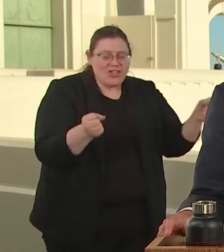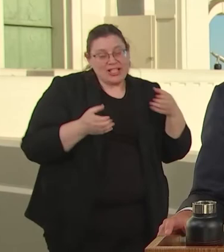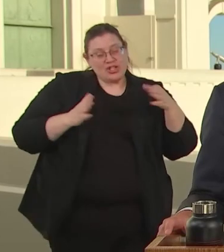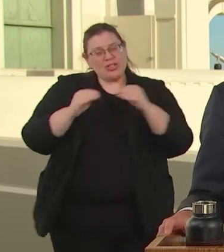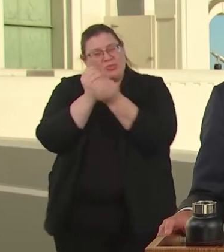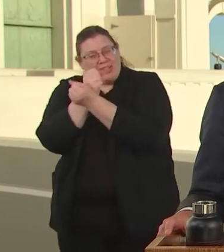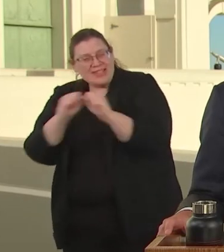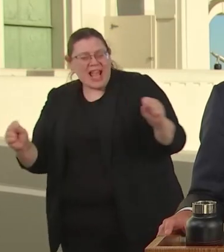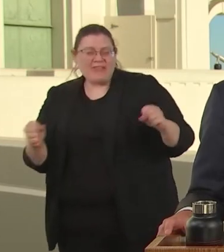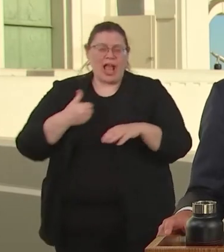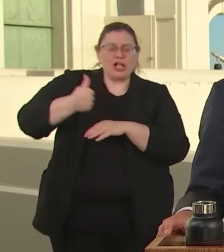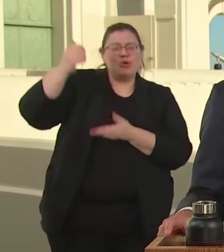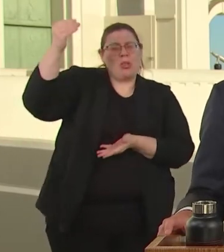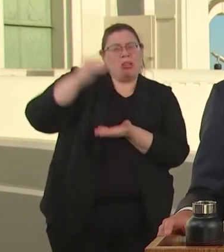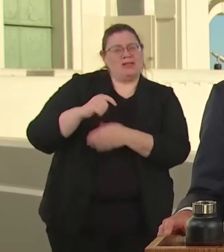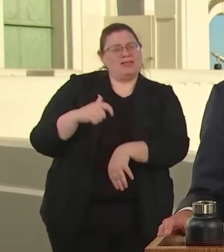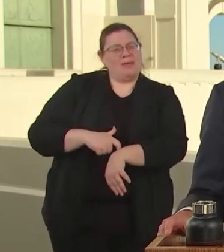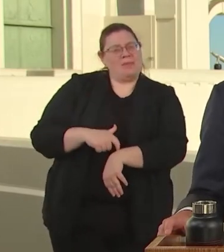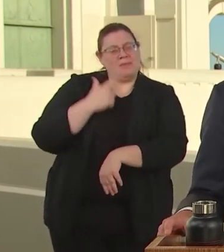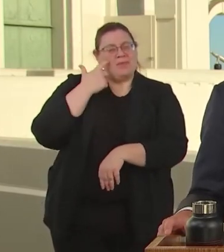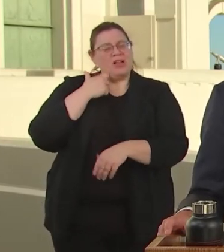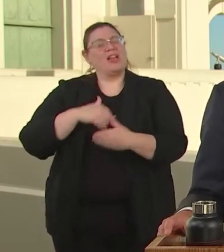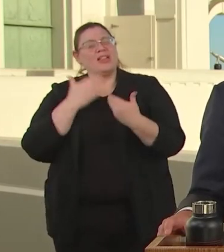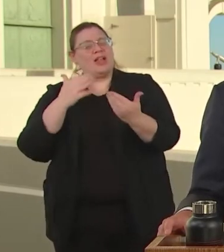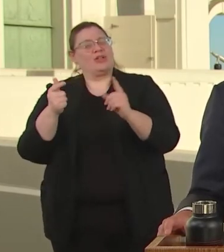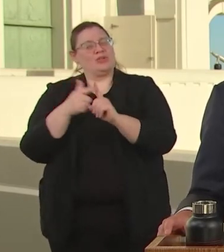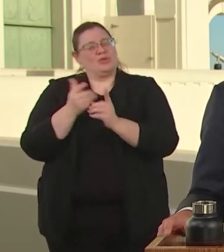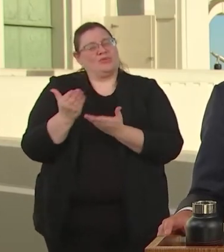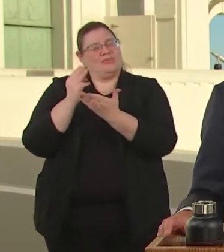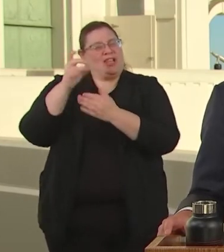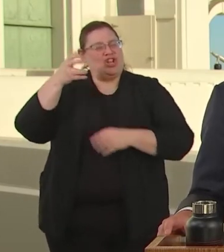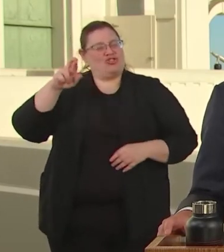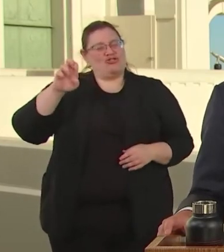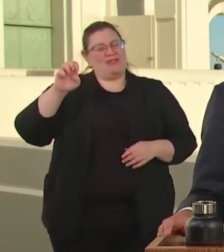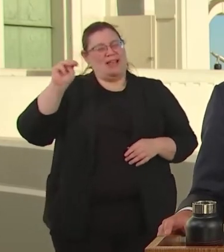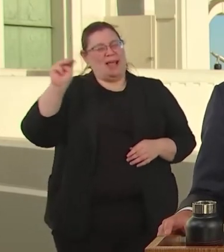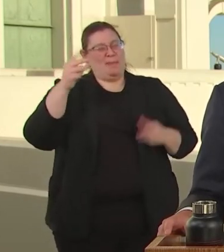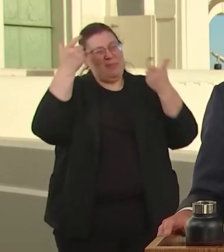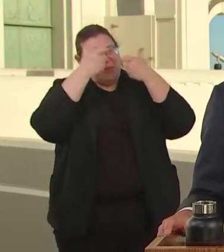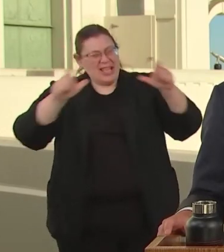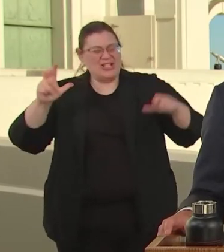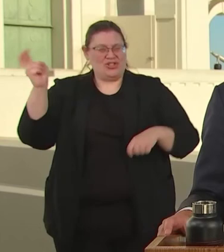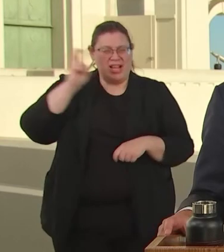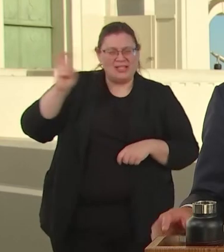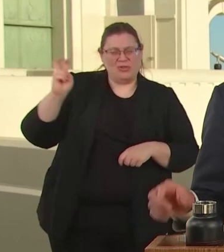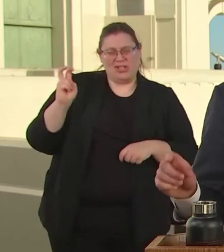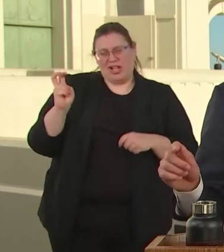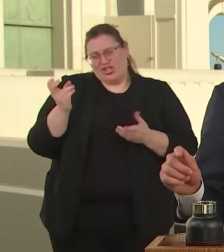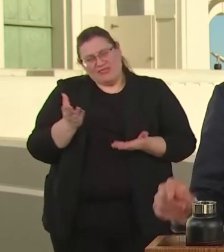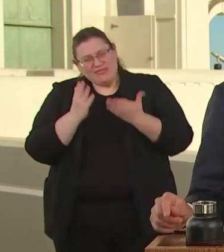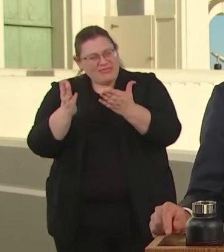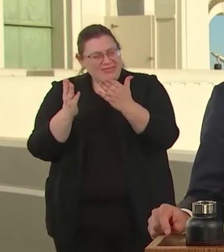SAFER STREETS. THE BIGGEST INITIATIVE IN NORTH